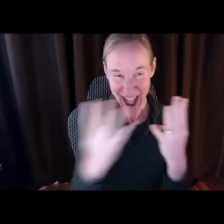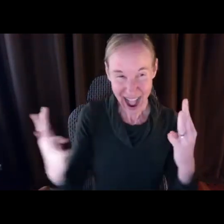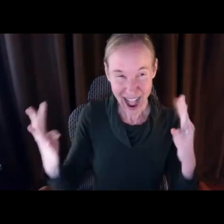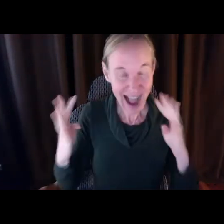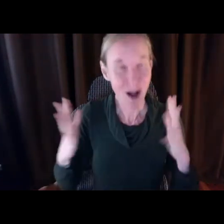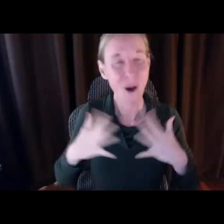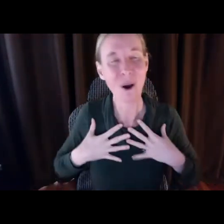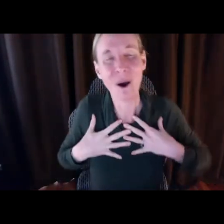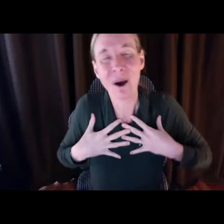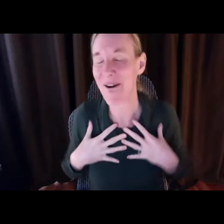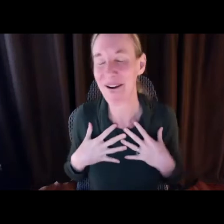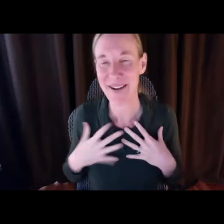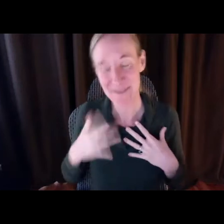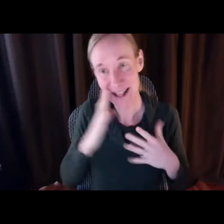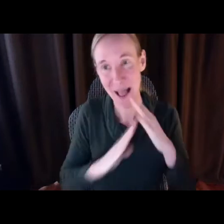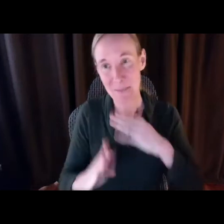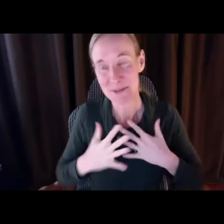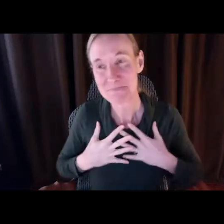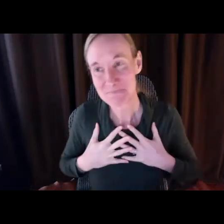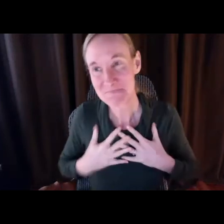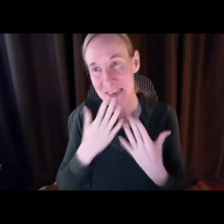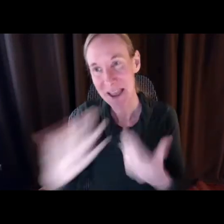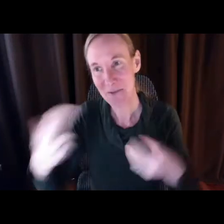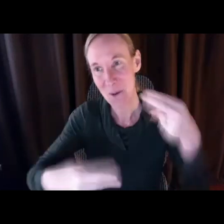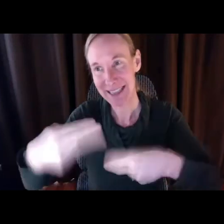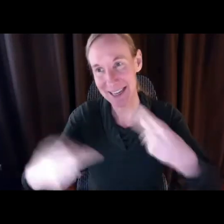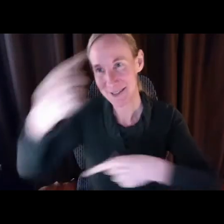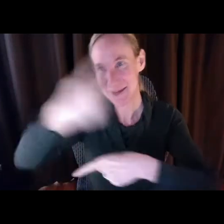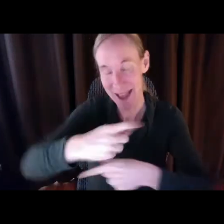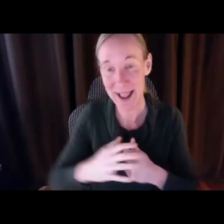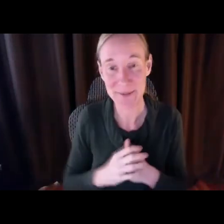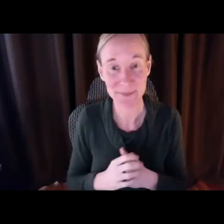amongst a couple hundred people advocating on this same